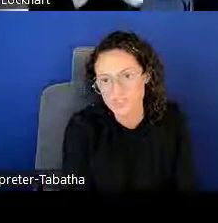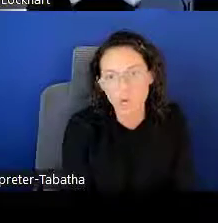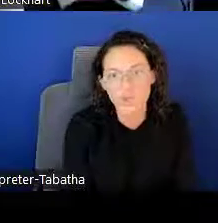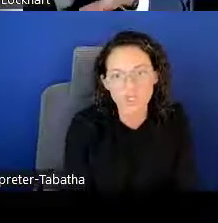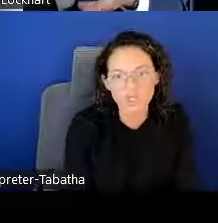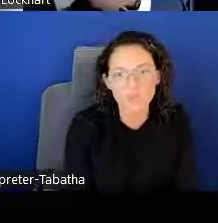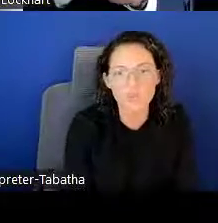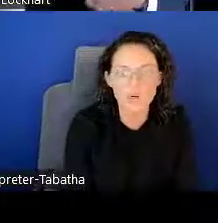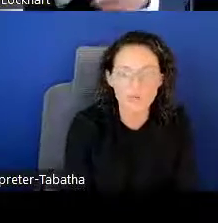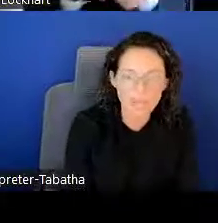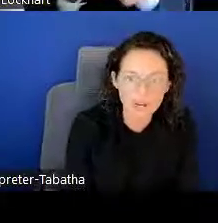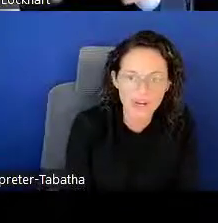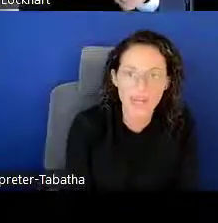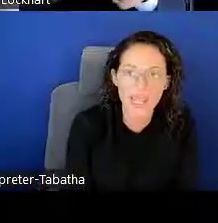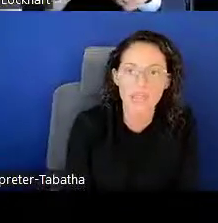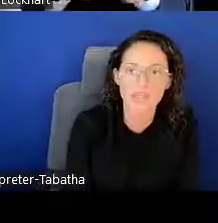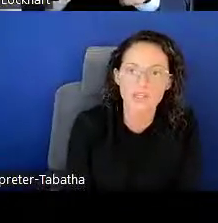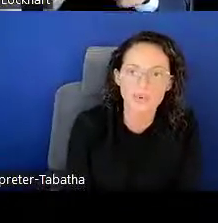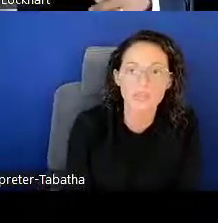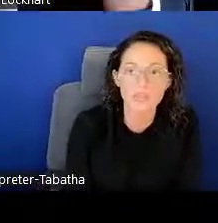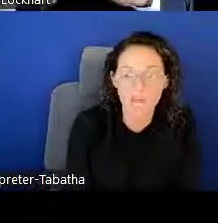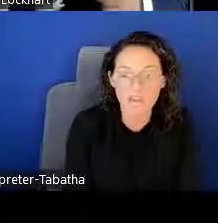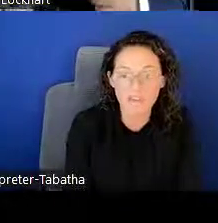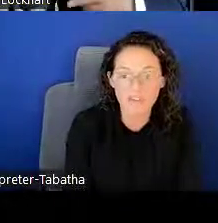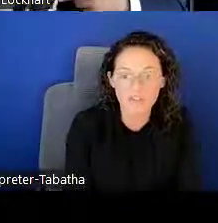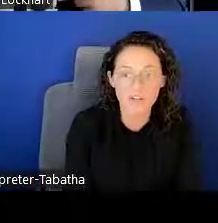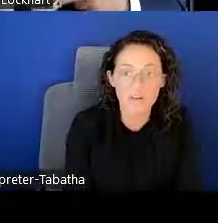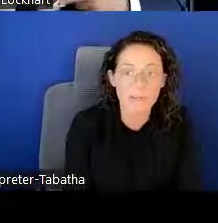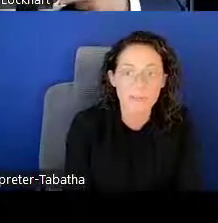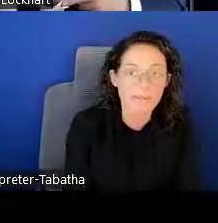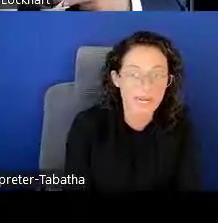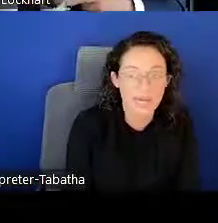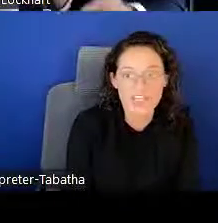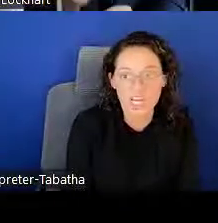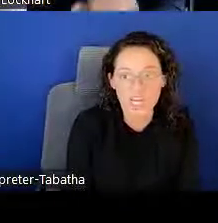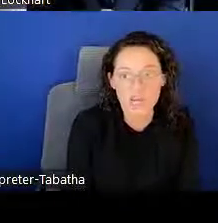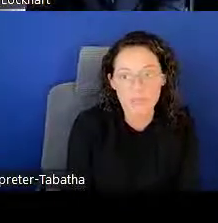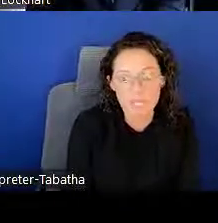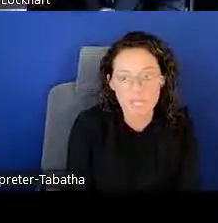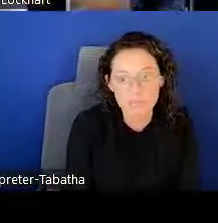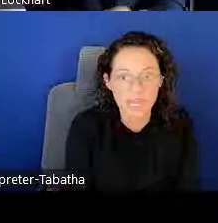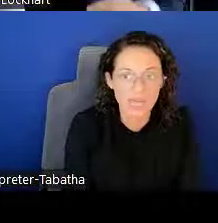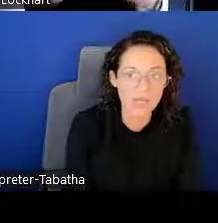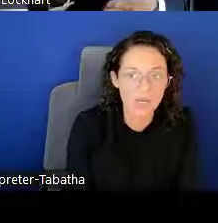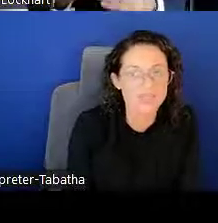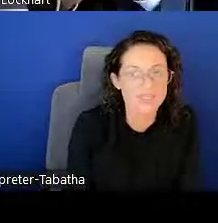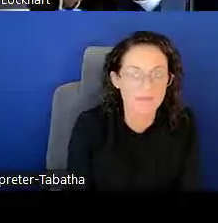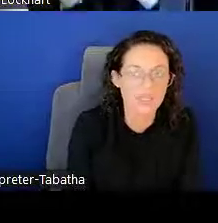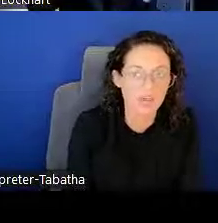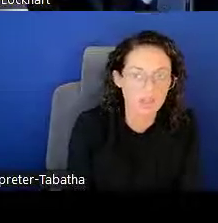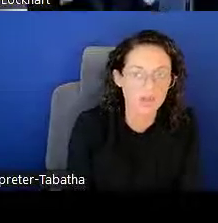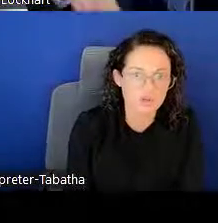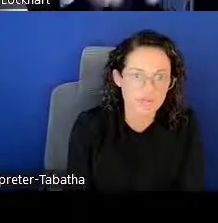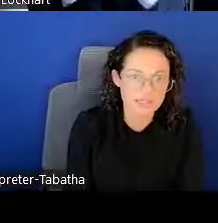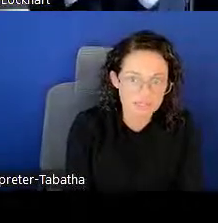So when you prepare and you apply for your NIH LRP, you can compare it to some of the other grants,